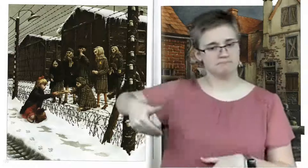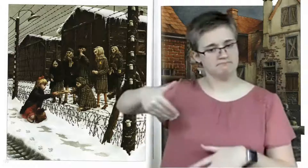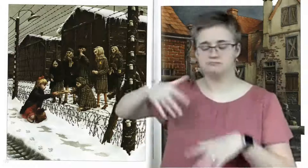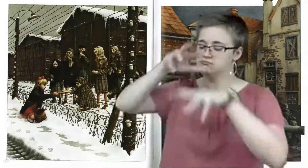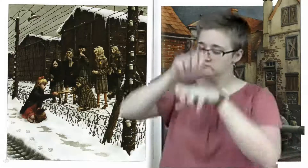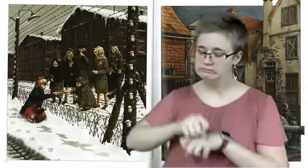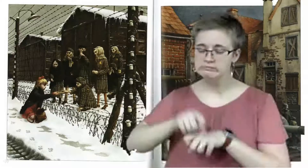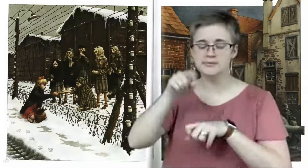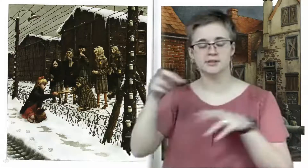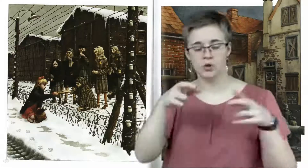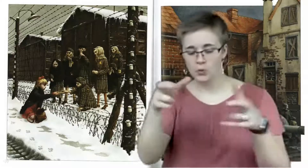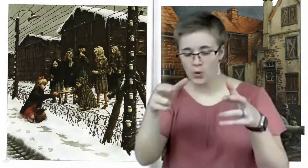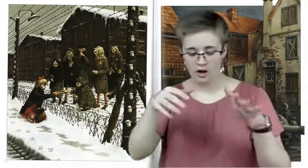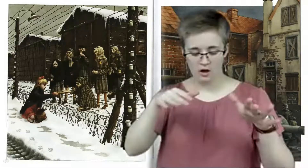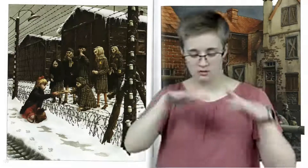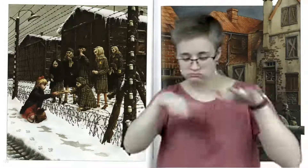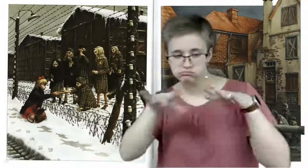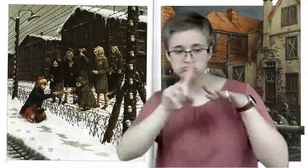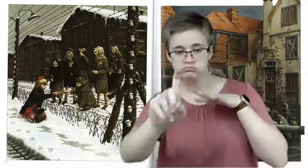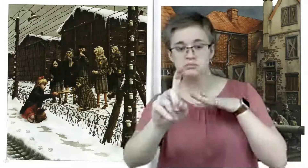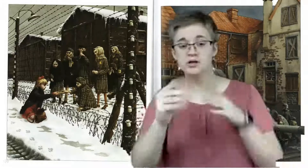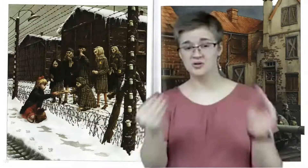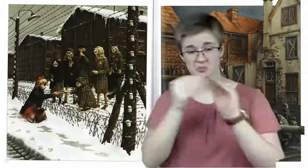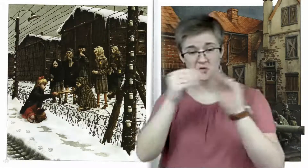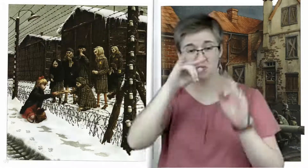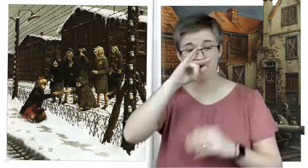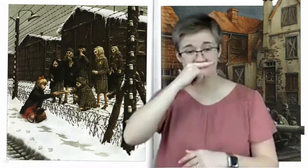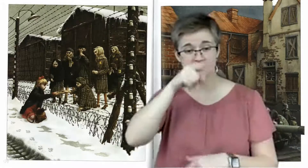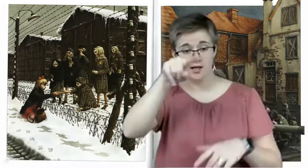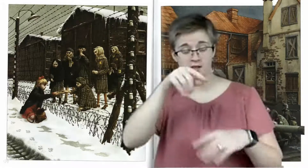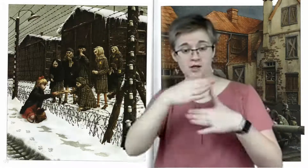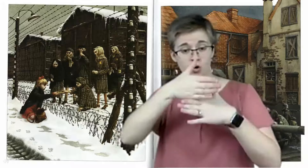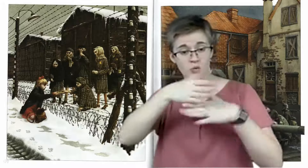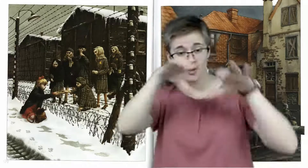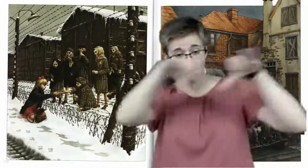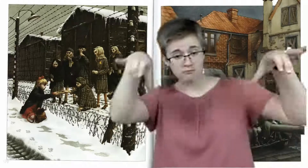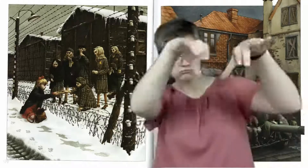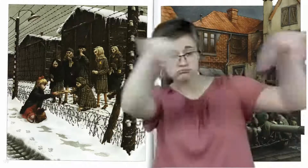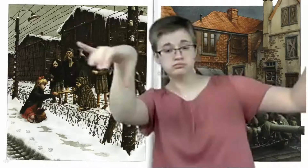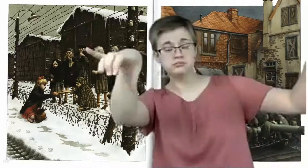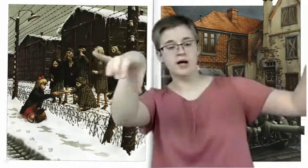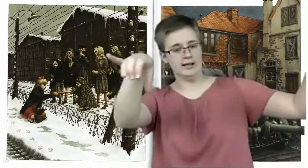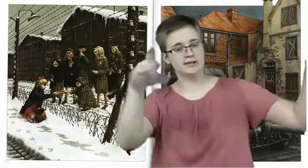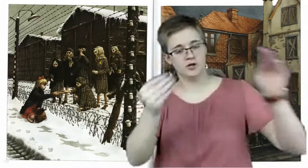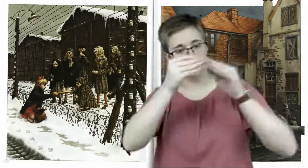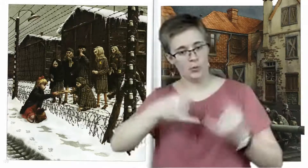There were more children by the wooden houses, and they were also getting thinner behind the barbed wire fence.